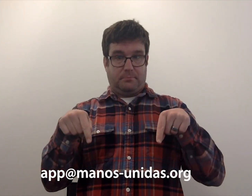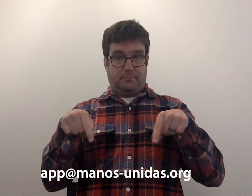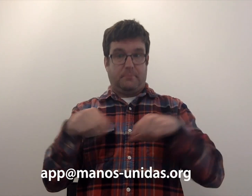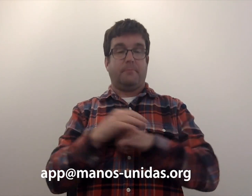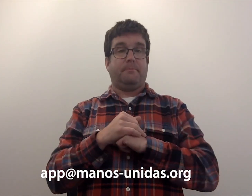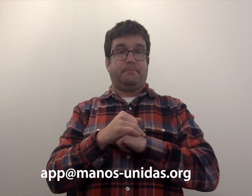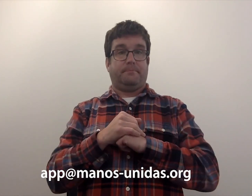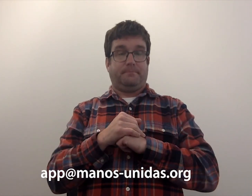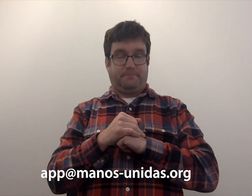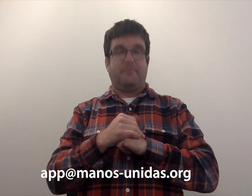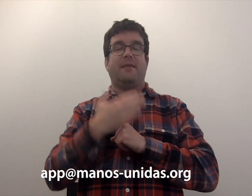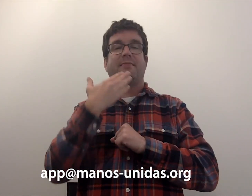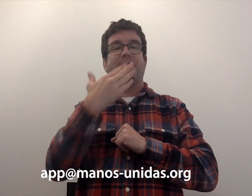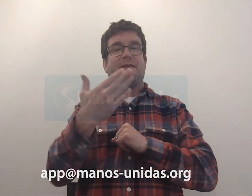Thanks!